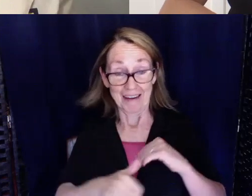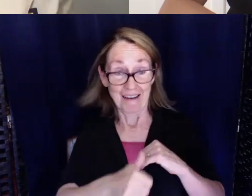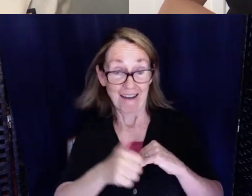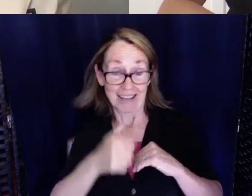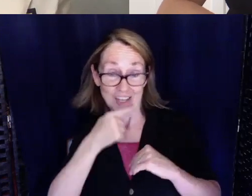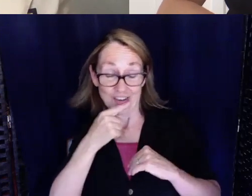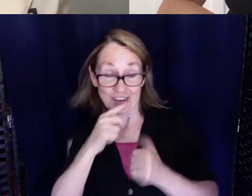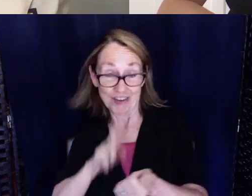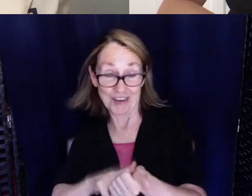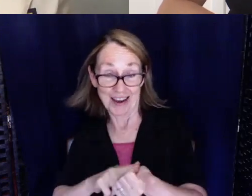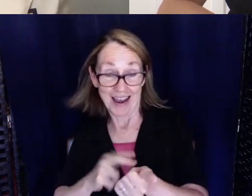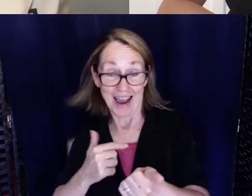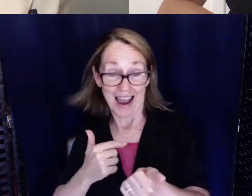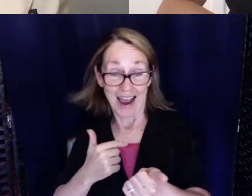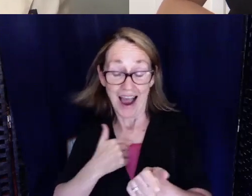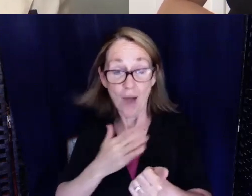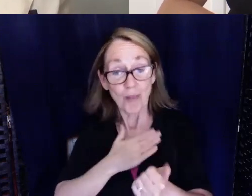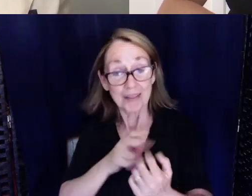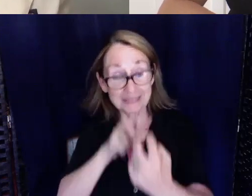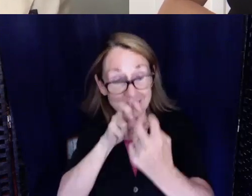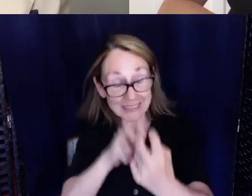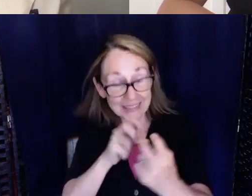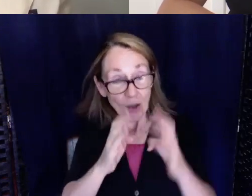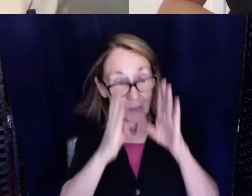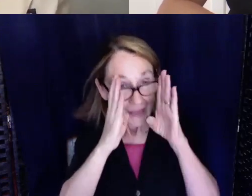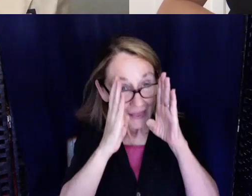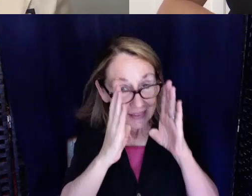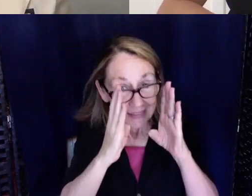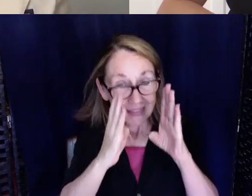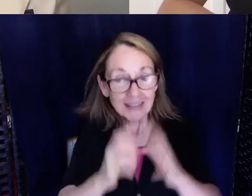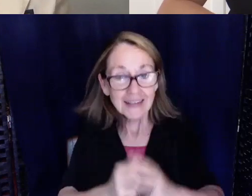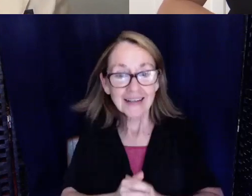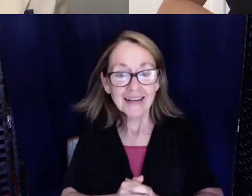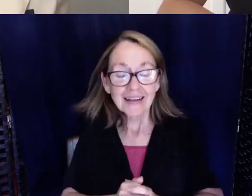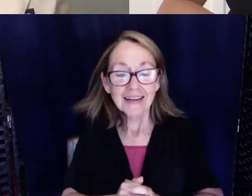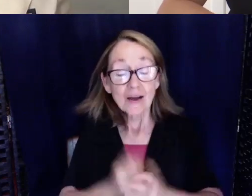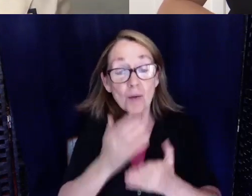I'm willing to sit down and listen and I think part of the reason they say